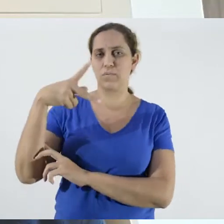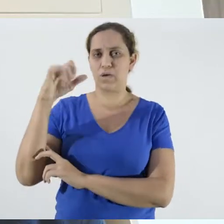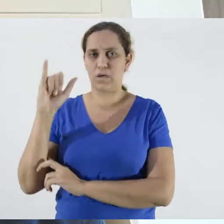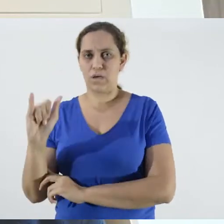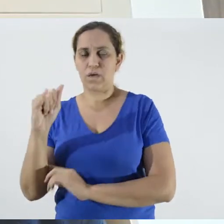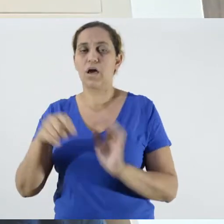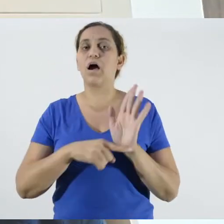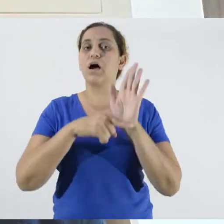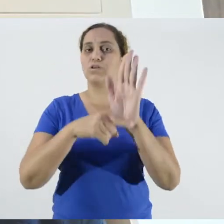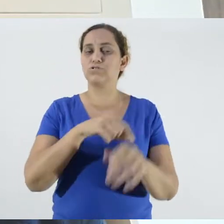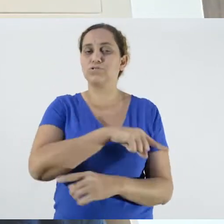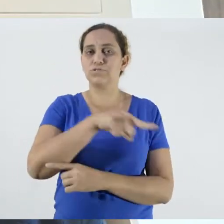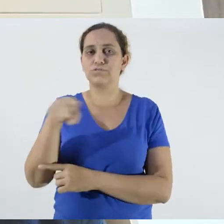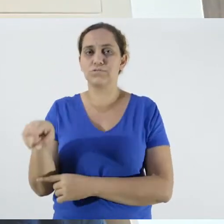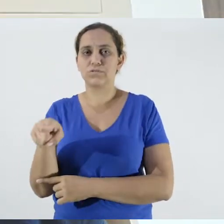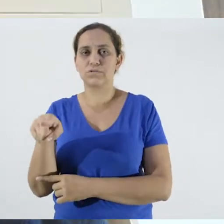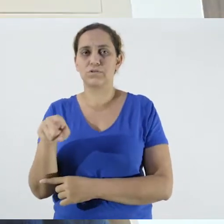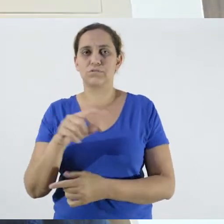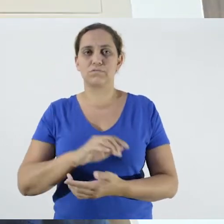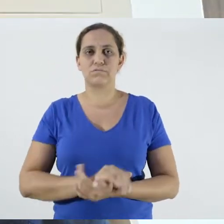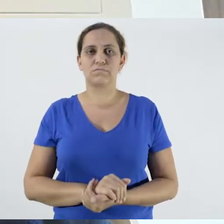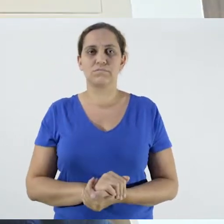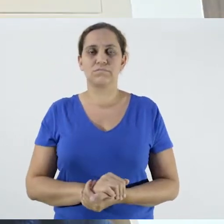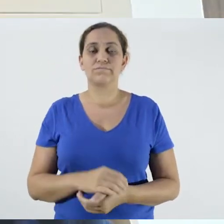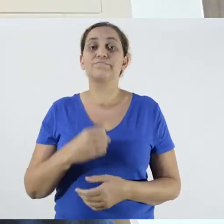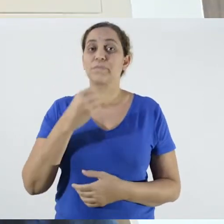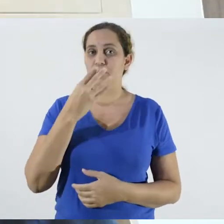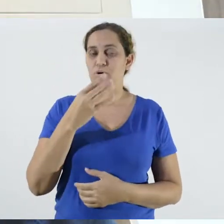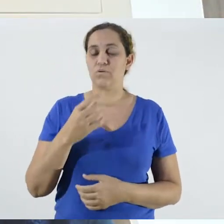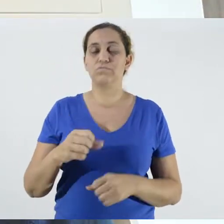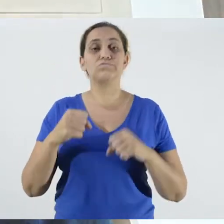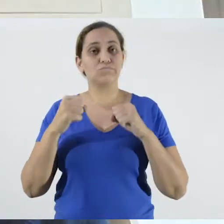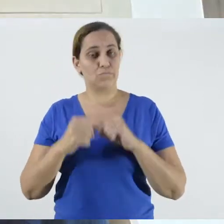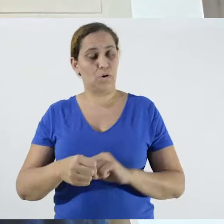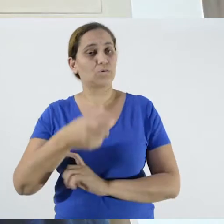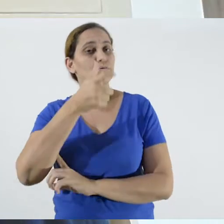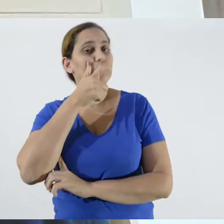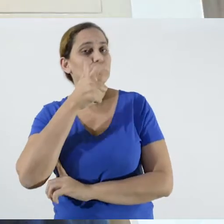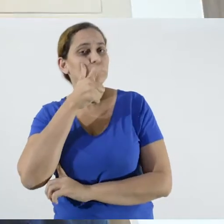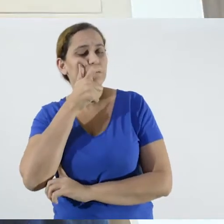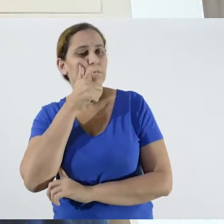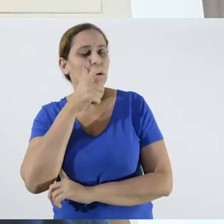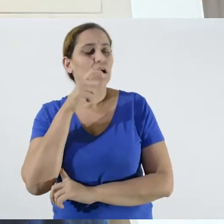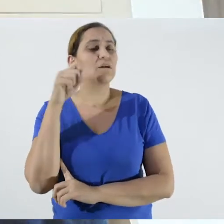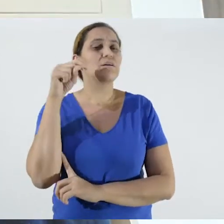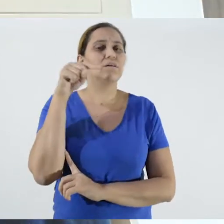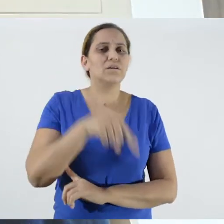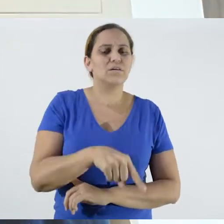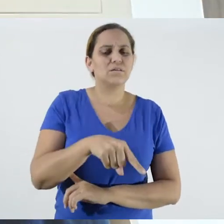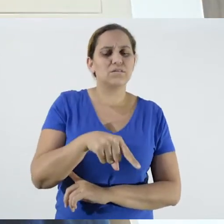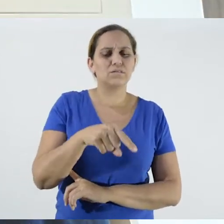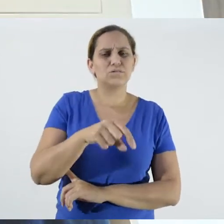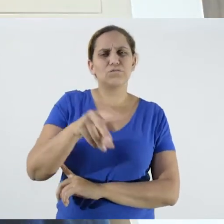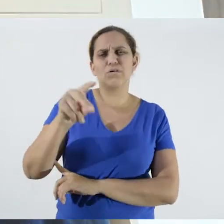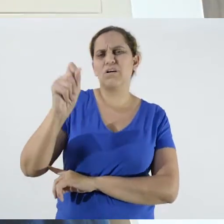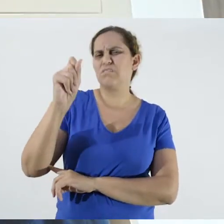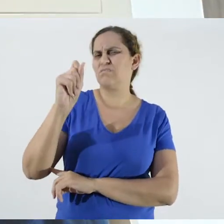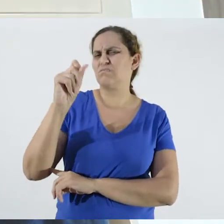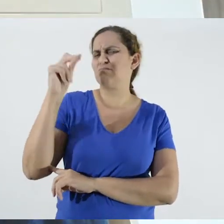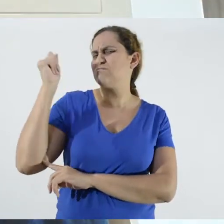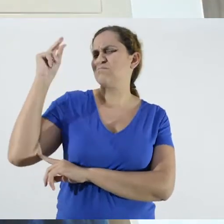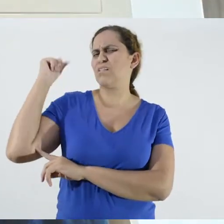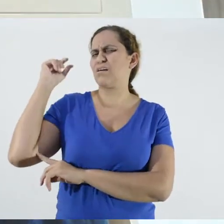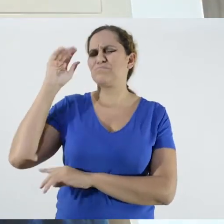accidents on the farm". It was in the middle of